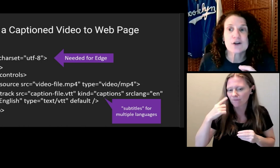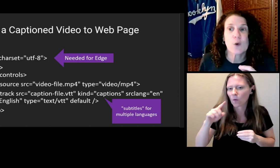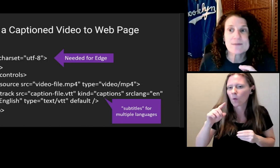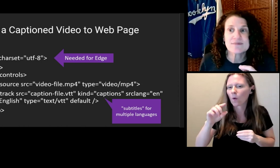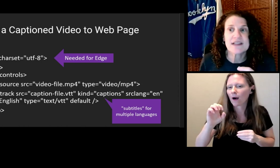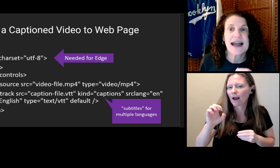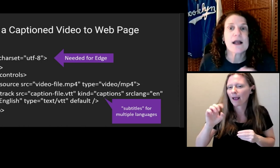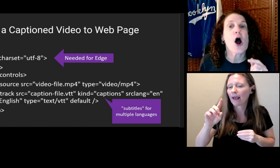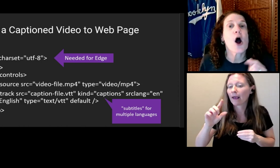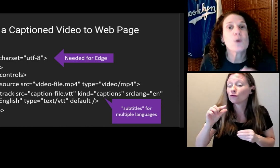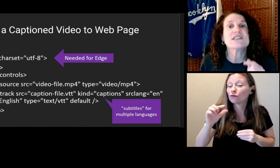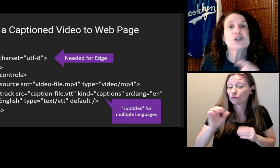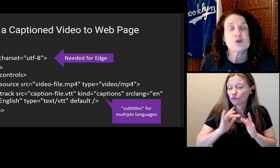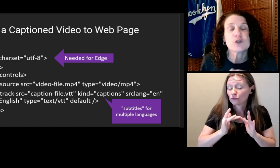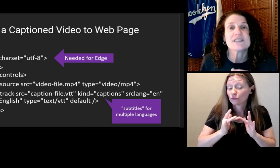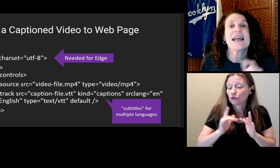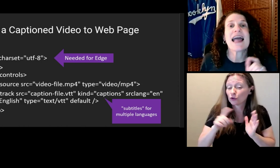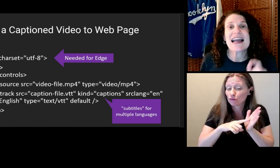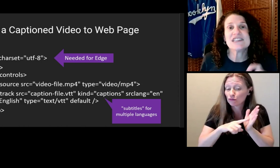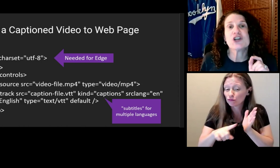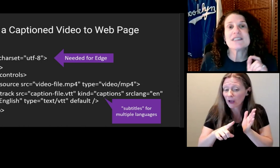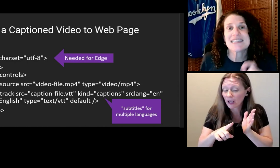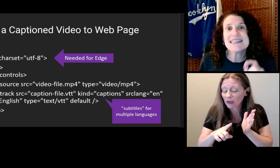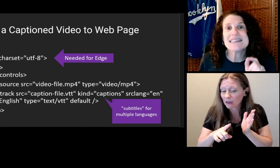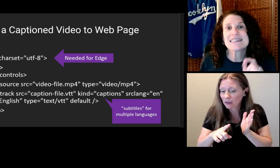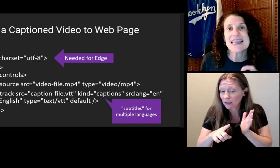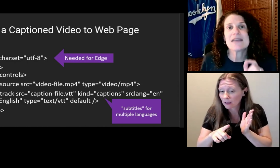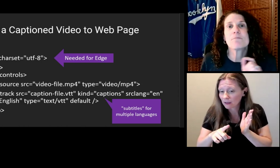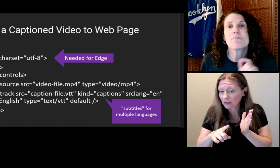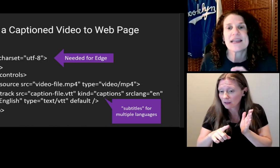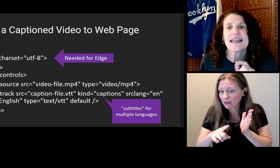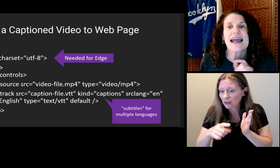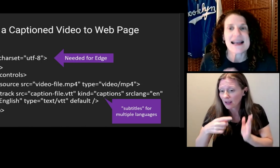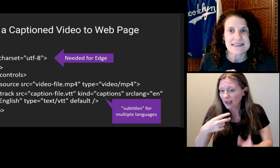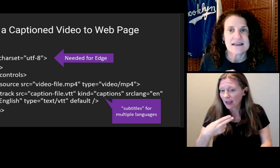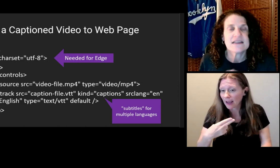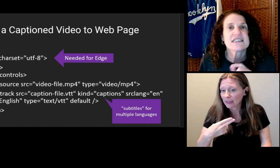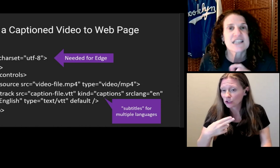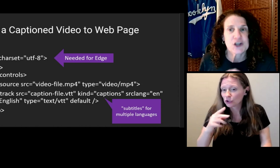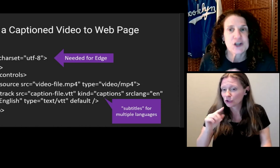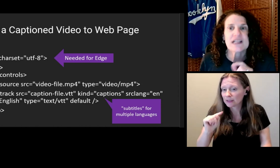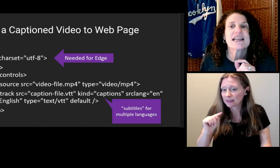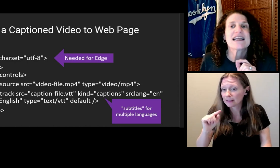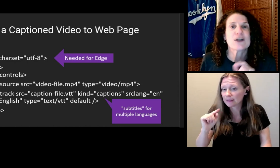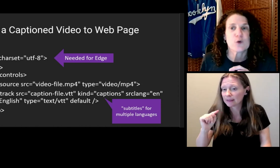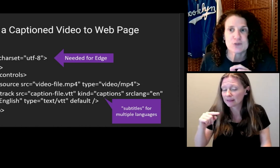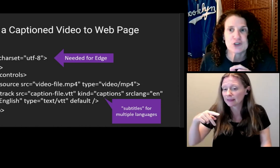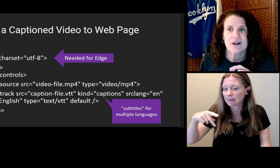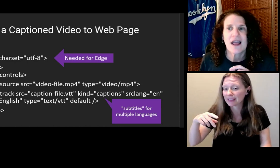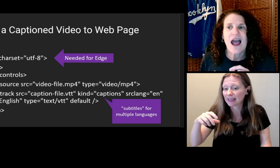You may also need to check your website always uses HTTPS security encryption.